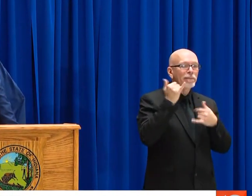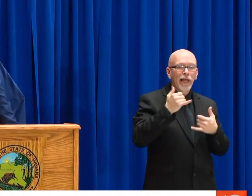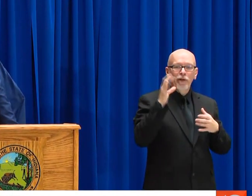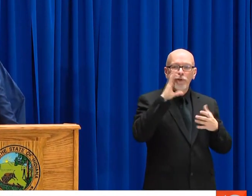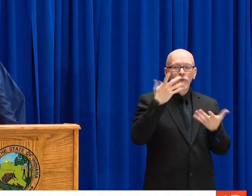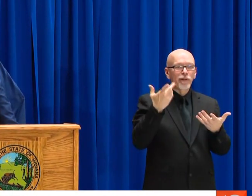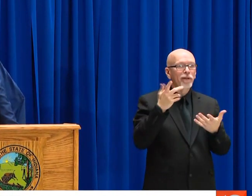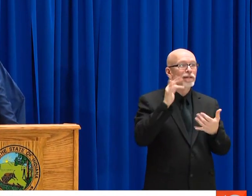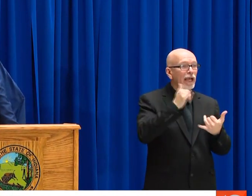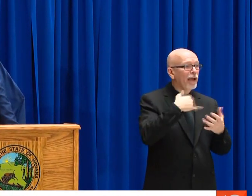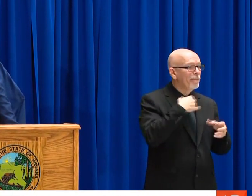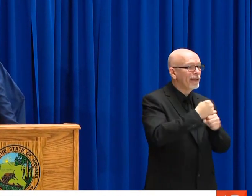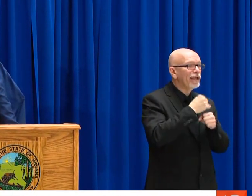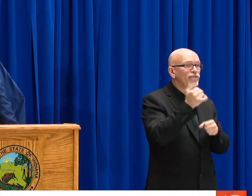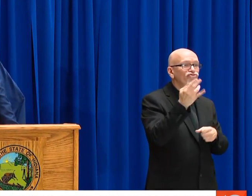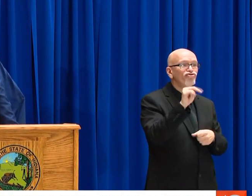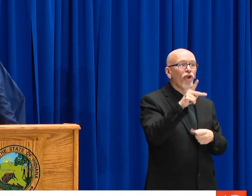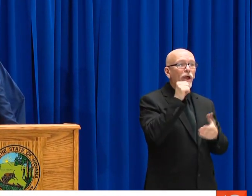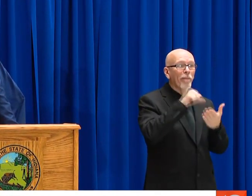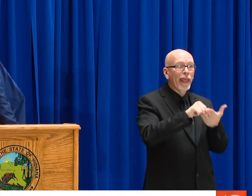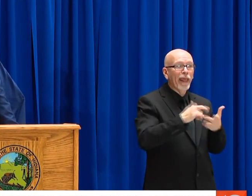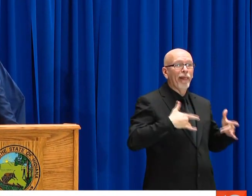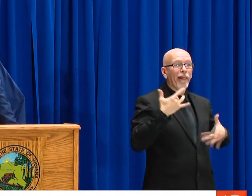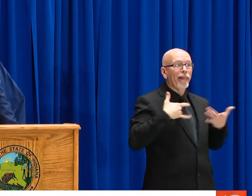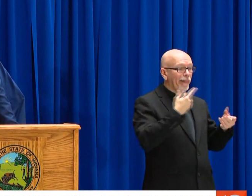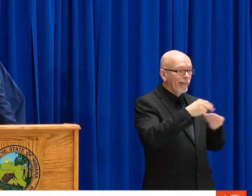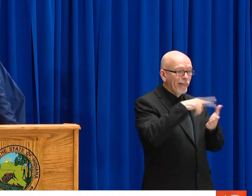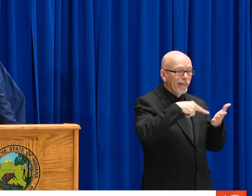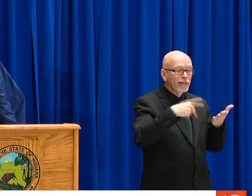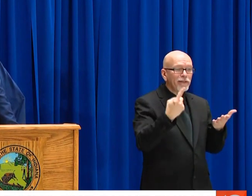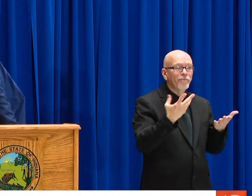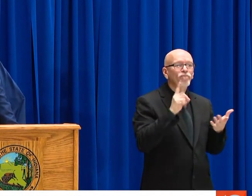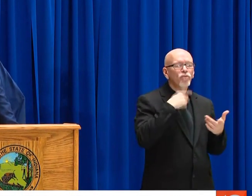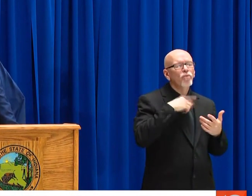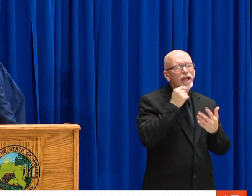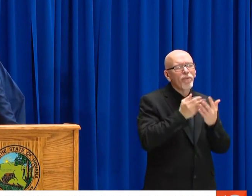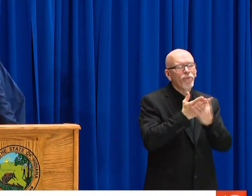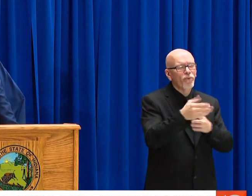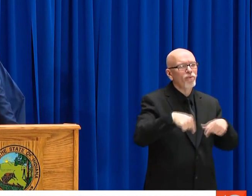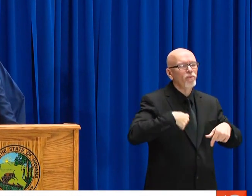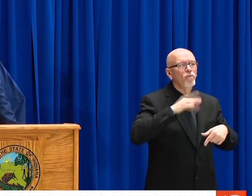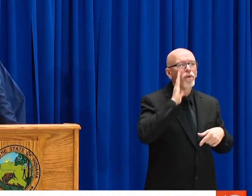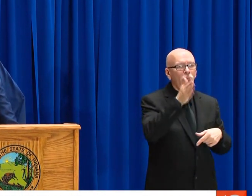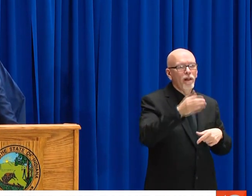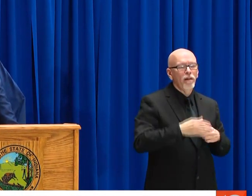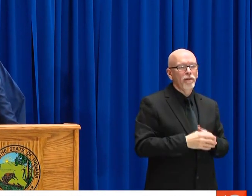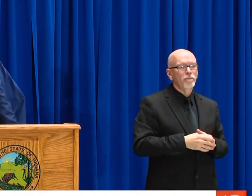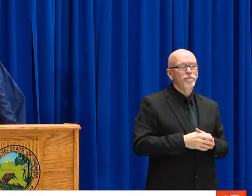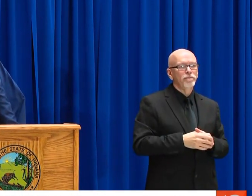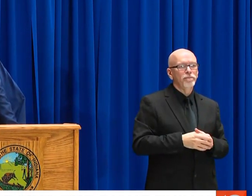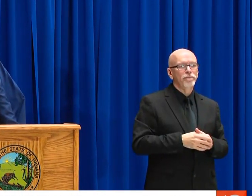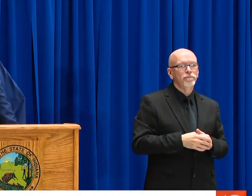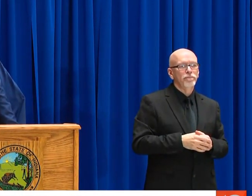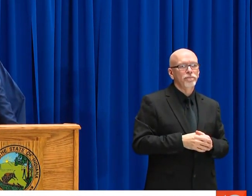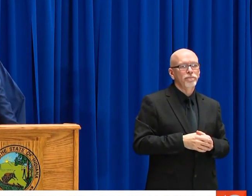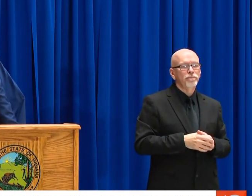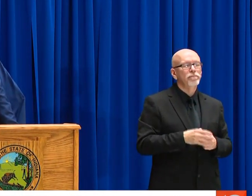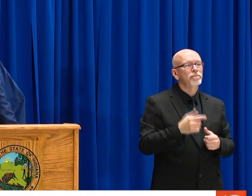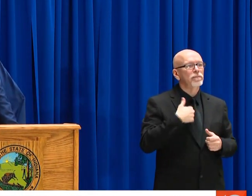BEEN CLEANER. GOT A LITTLE CABIN FEVER. I SAID PAINT THE KITCHEN TRIM AGAIN. PEOPLE ARE STARTING TO LOOK FORWARD TO READ THEIRING JUNK MAIL.